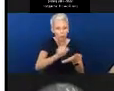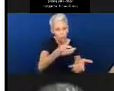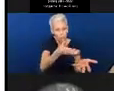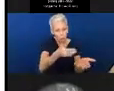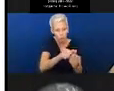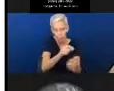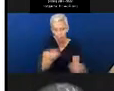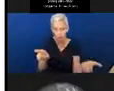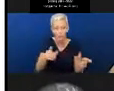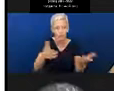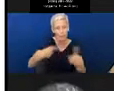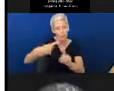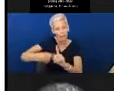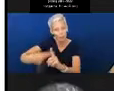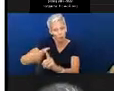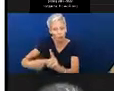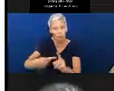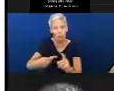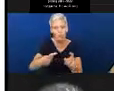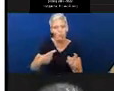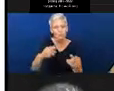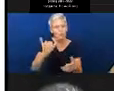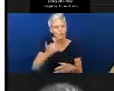We don't know what that looks like. So, we know that families need something.